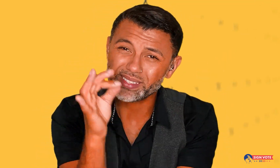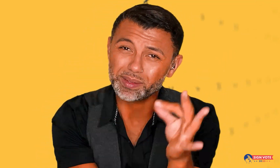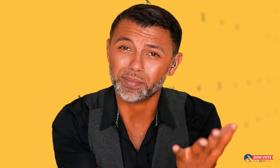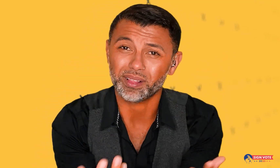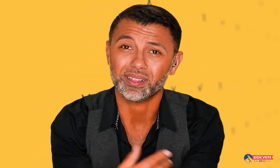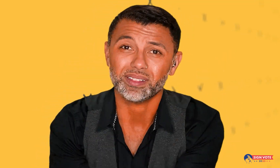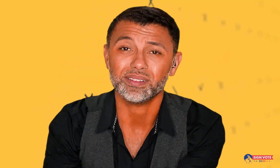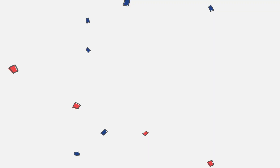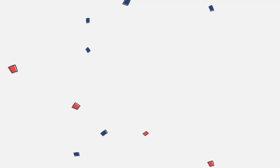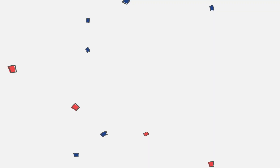It should be simple.